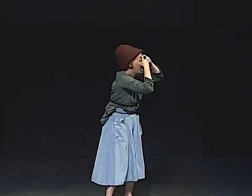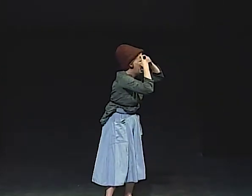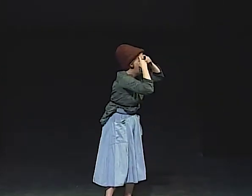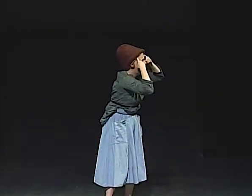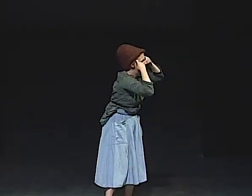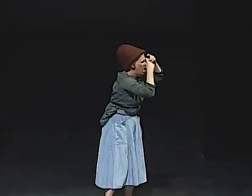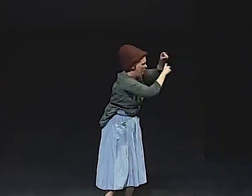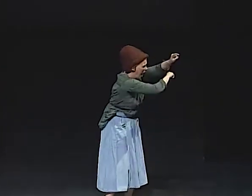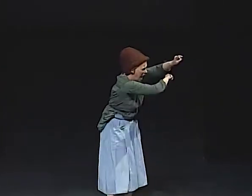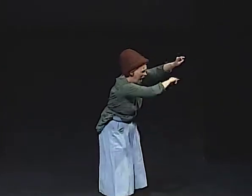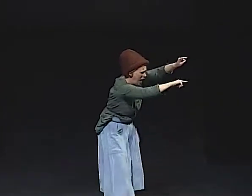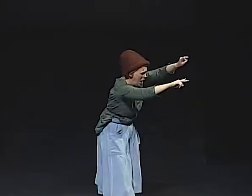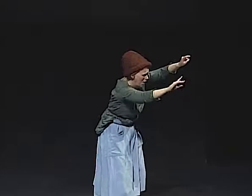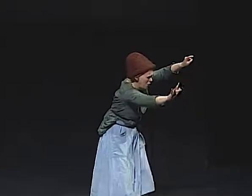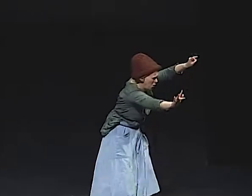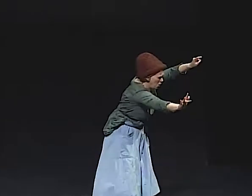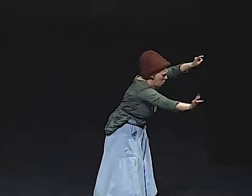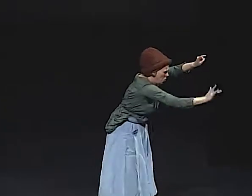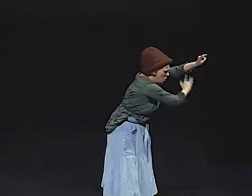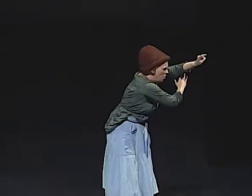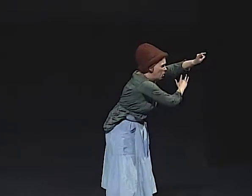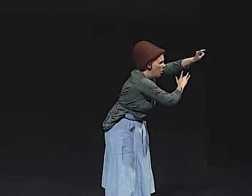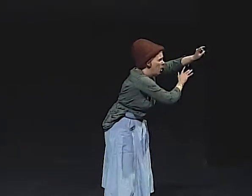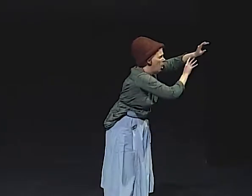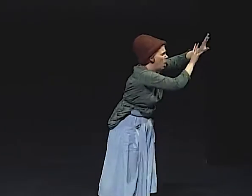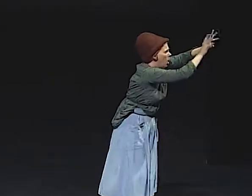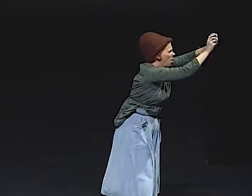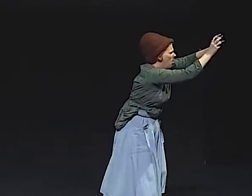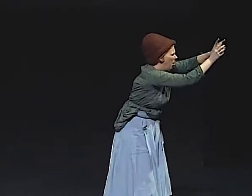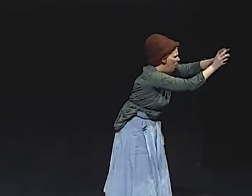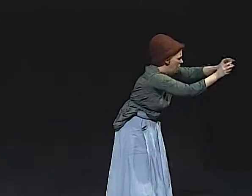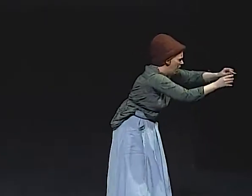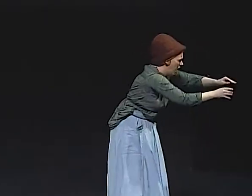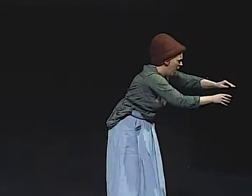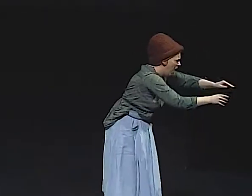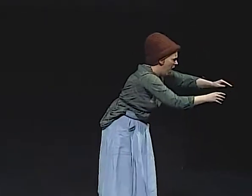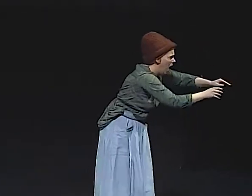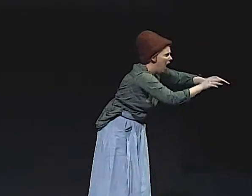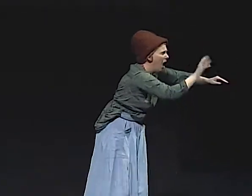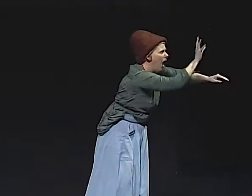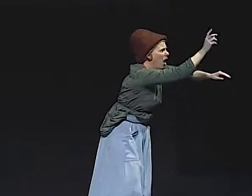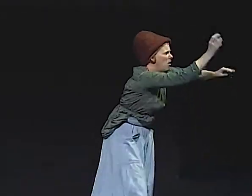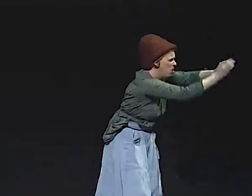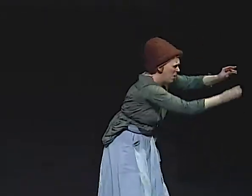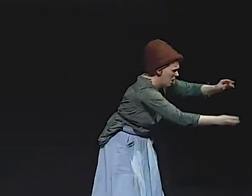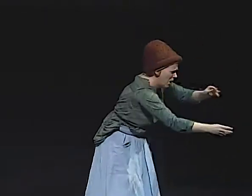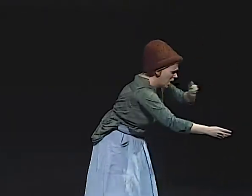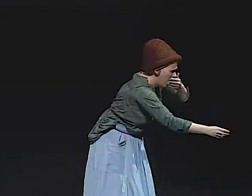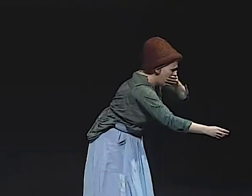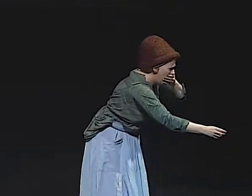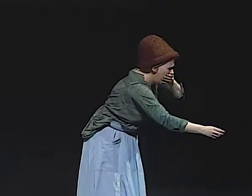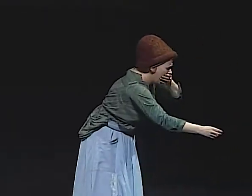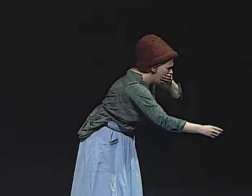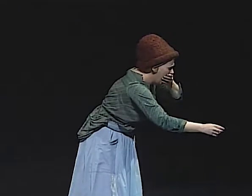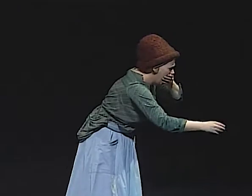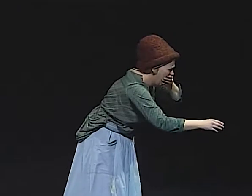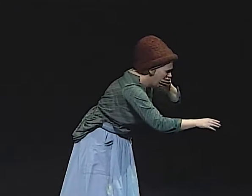AND I STILL SEE THIS IN MY MIND'S EYE STILL. ALL OF THE CLOTHES HAD BEEN BURNT TO ASHES.